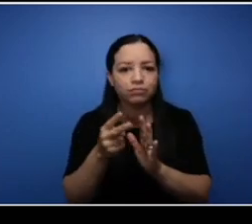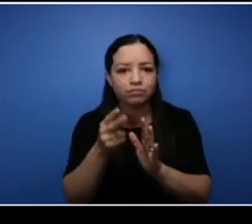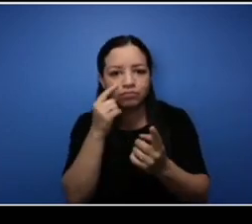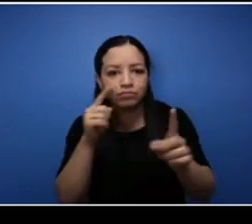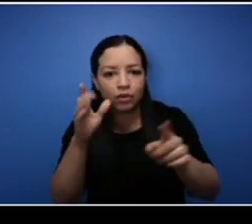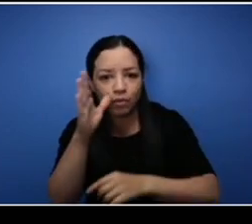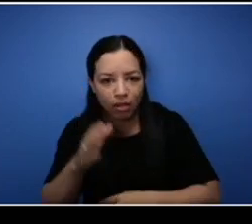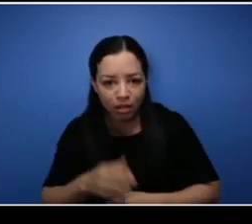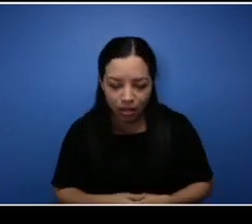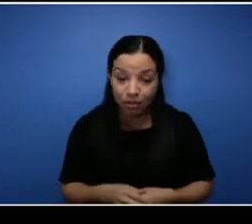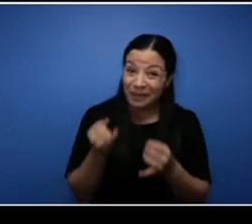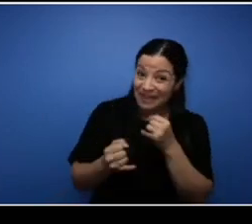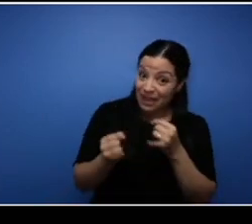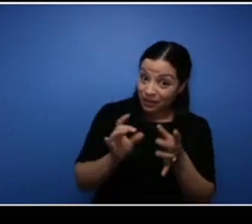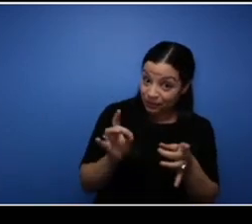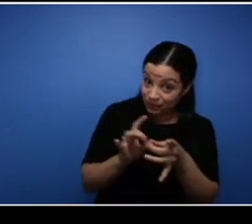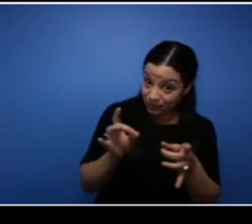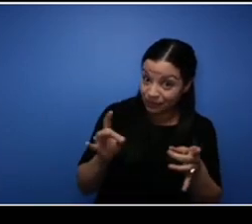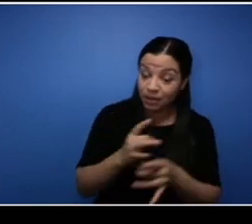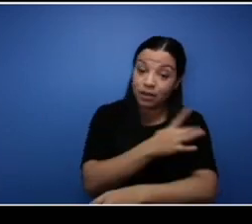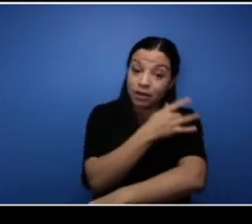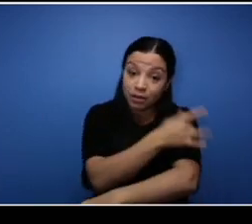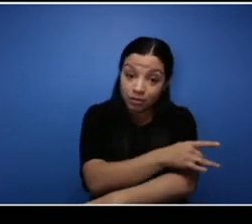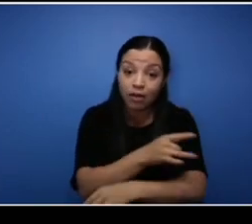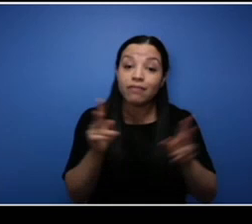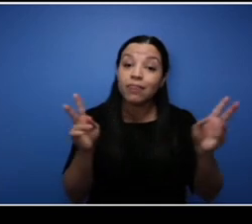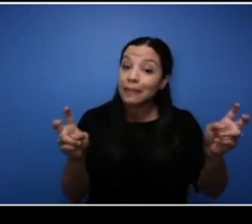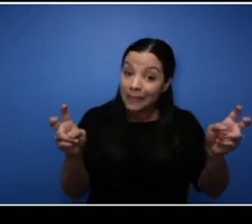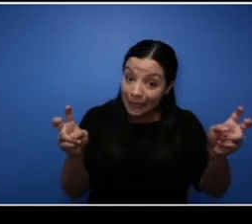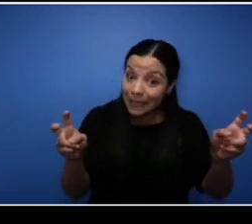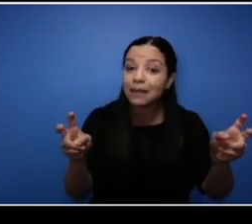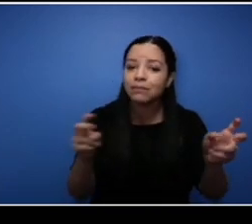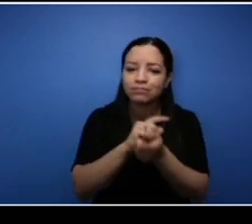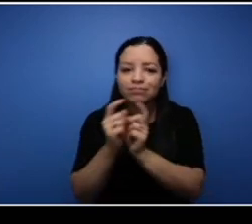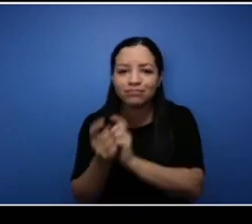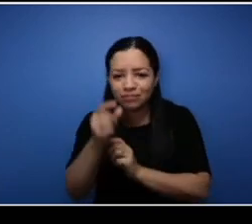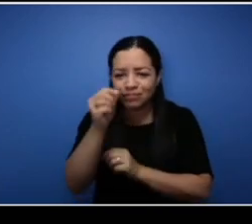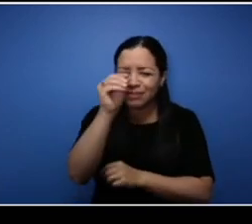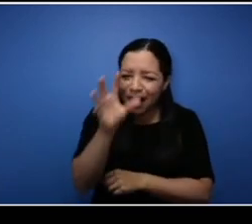um the Province's theme this year is Seas of Change - African People from Shore to Shore